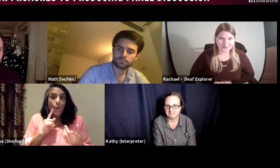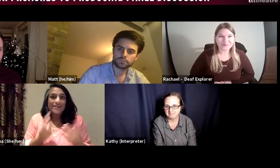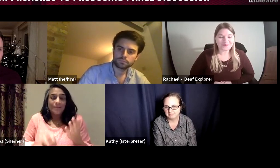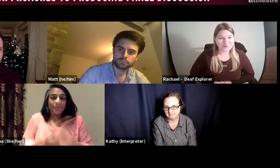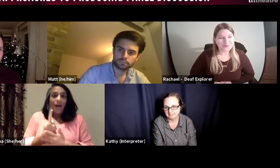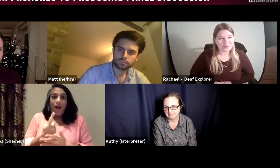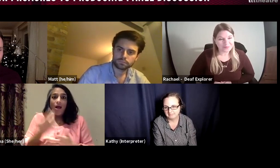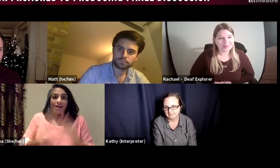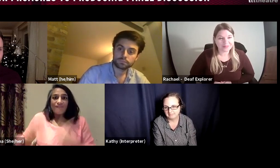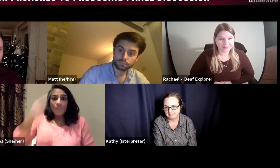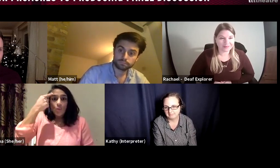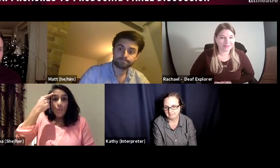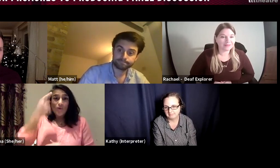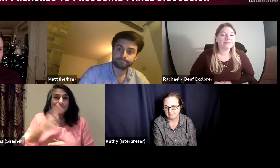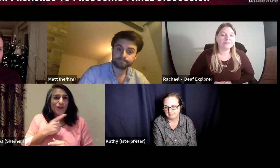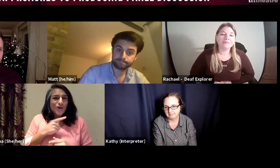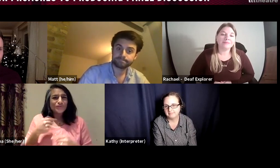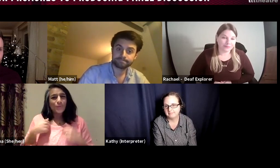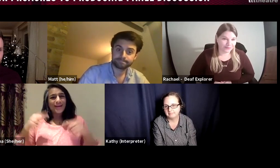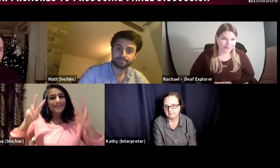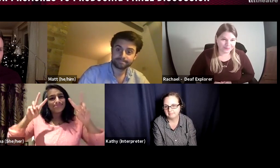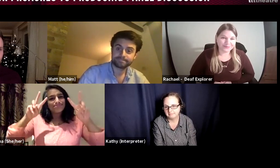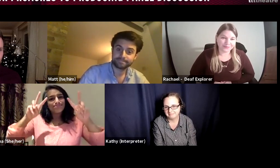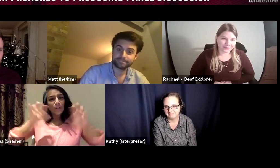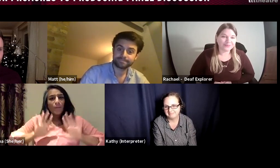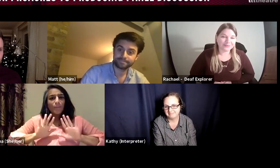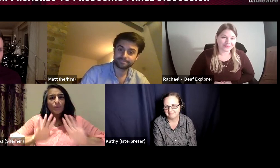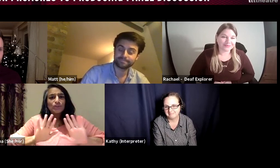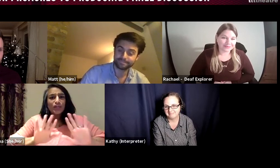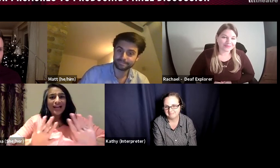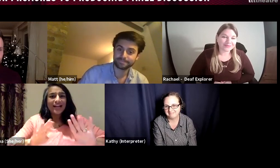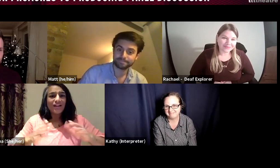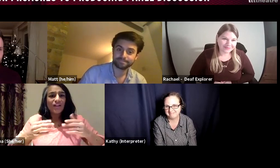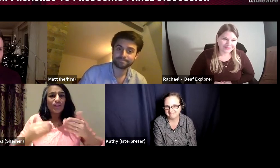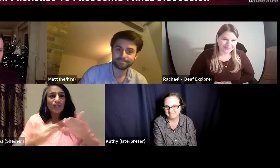for access because there will be always something that comes up that you have not thought about.